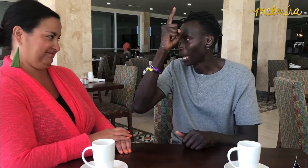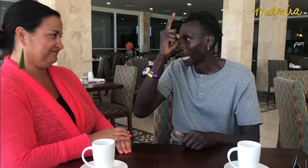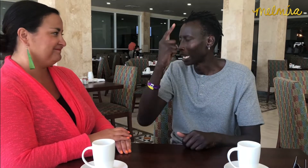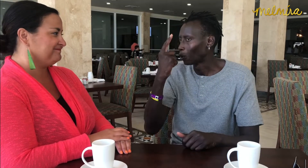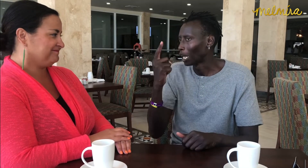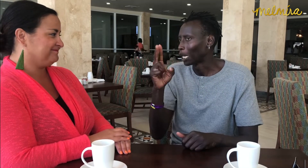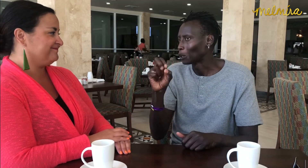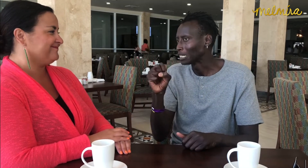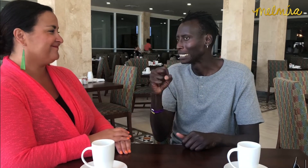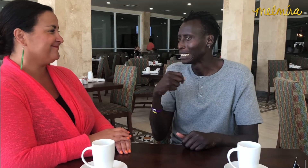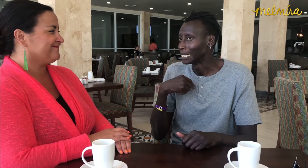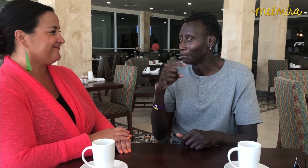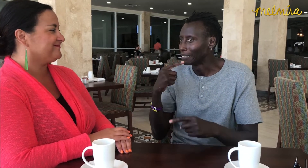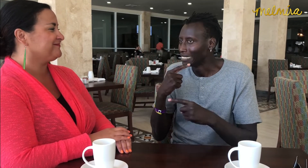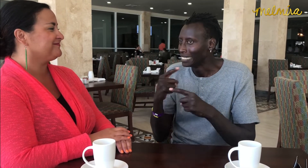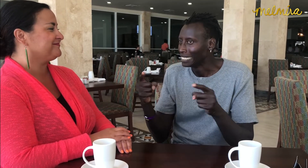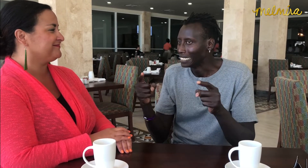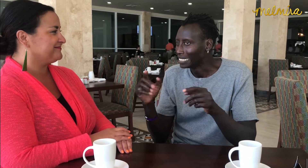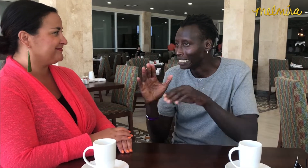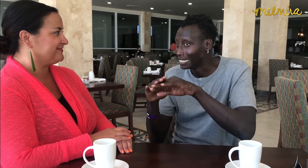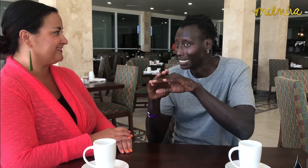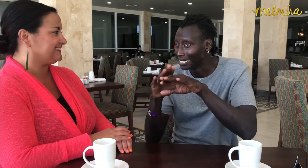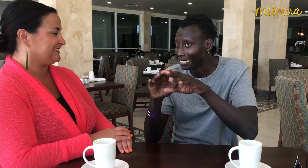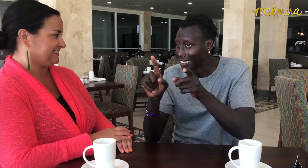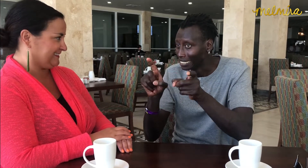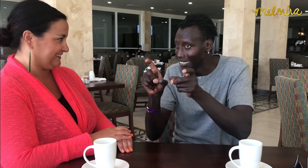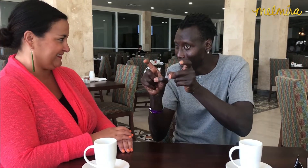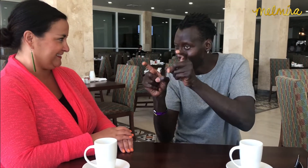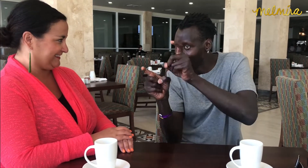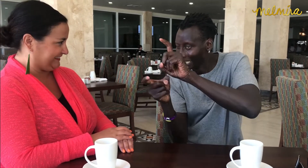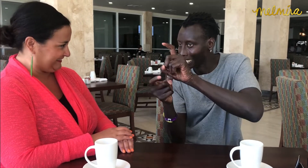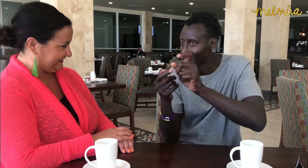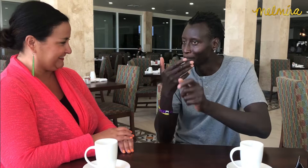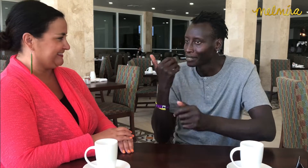The US needs some time to adapt to that.